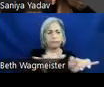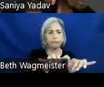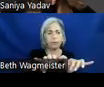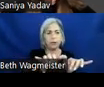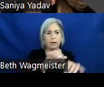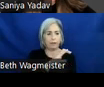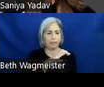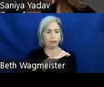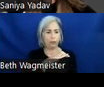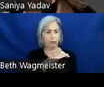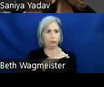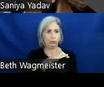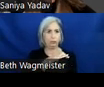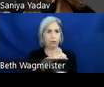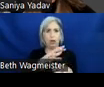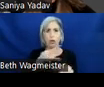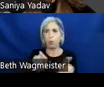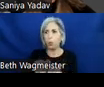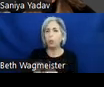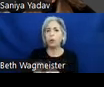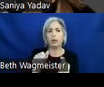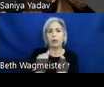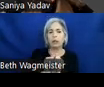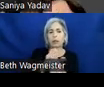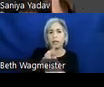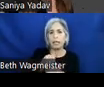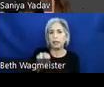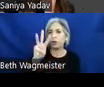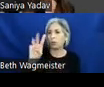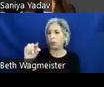criteria within WCAG. This creates a real connection in understanding that